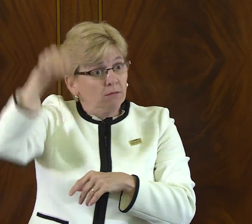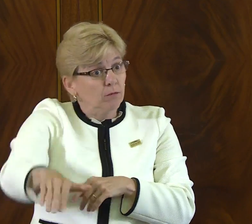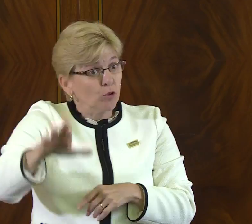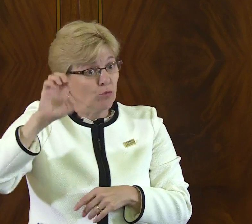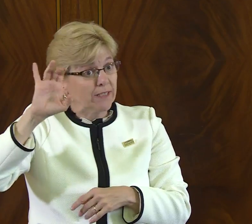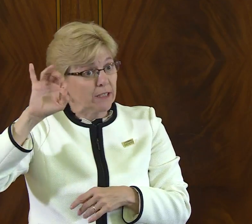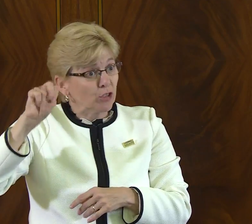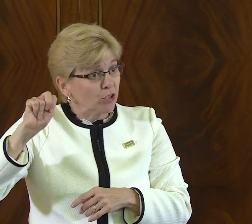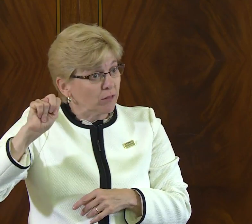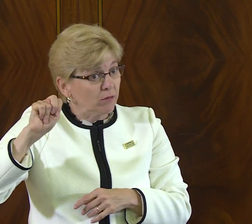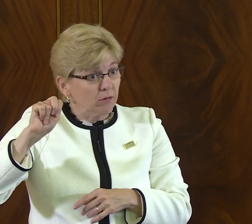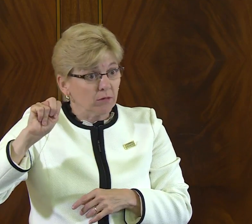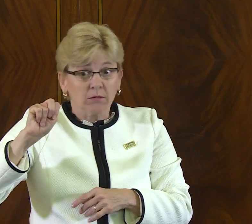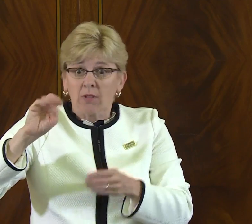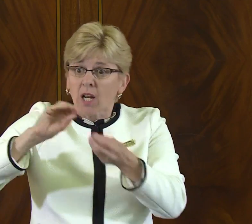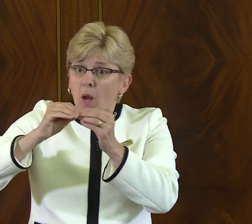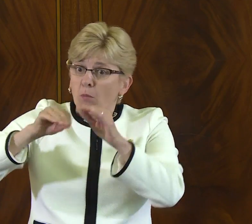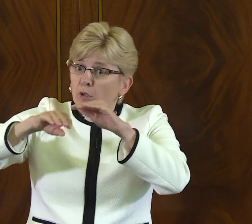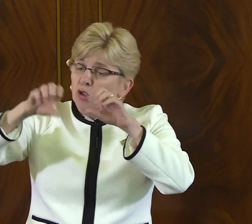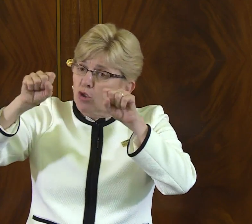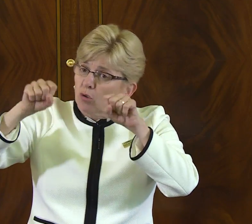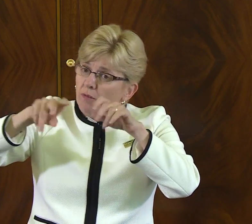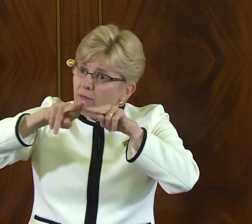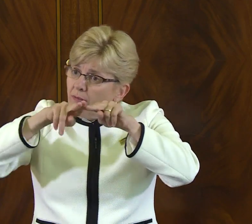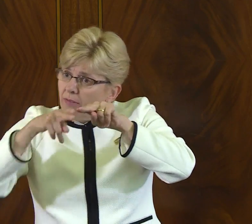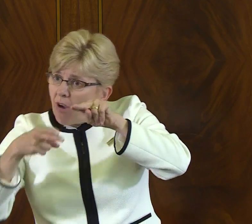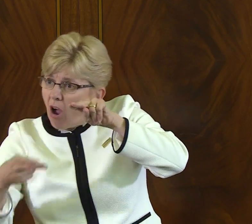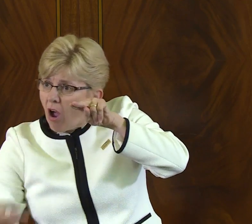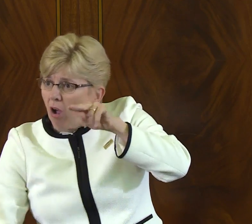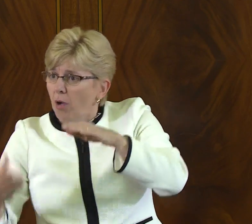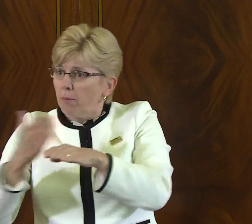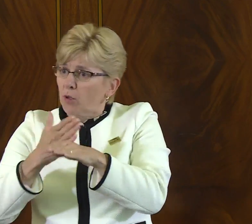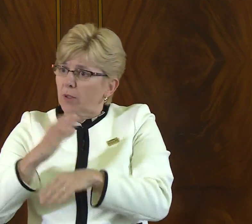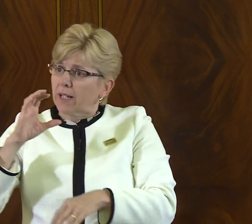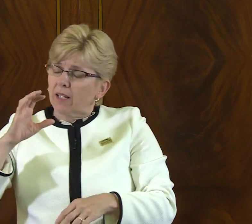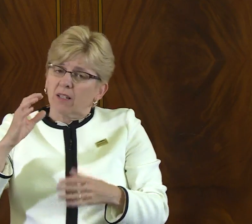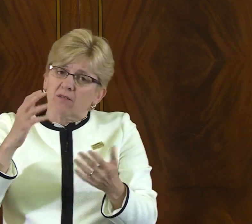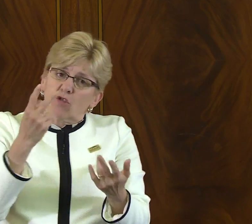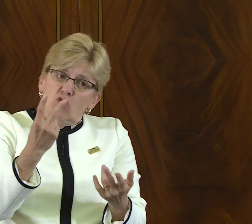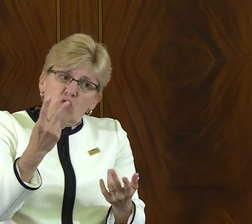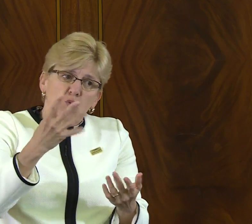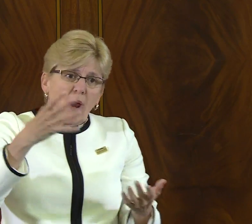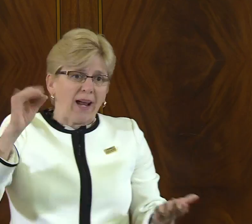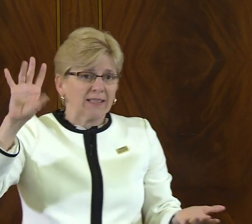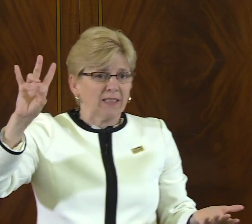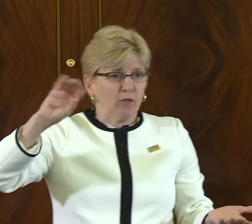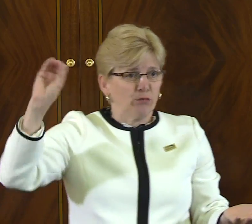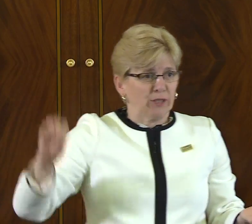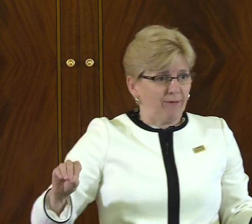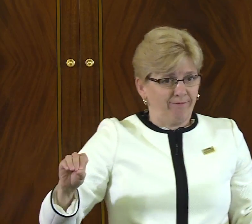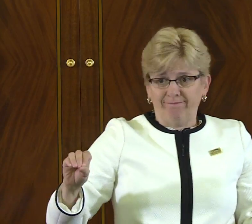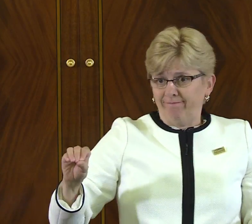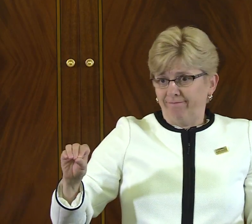After 2007, after the recession, the numbers began to drop off to 2